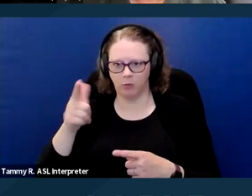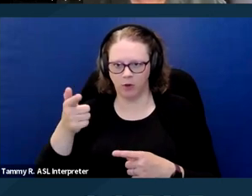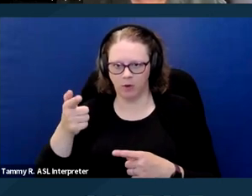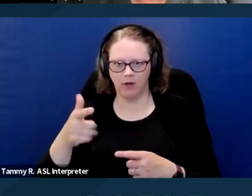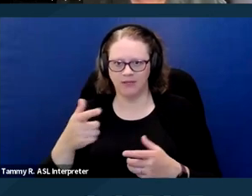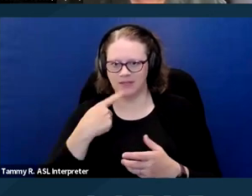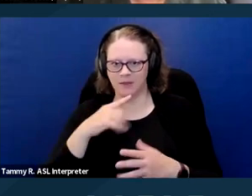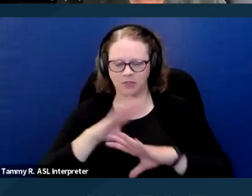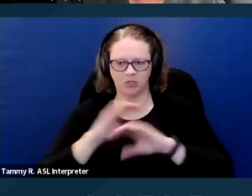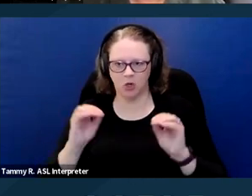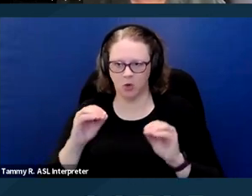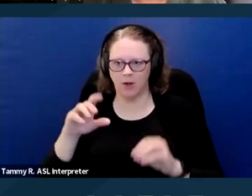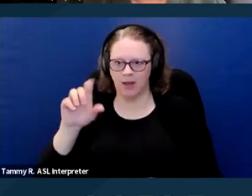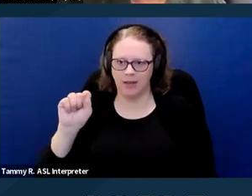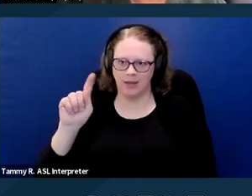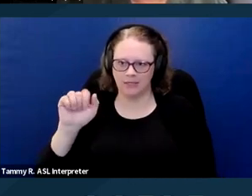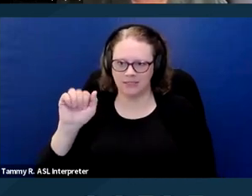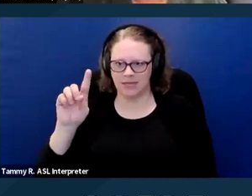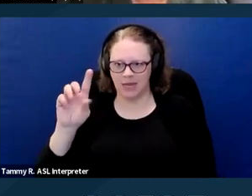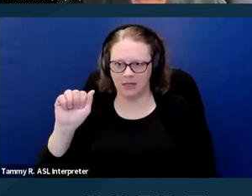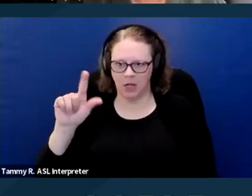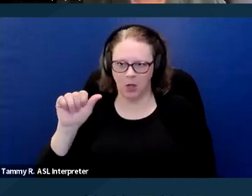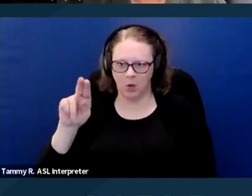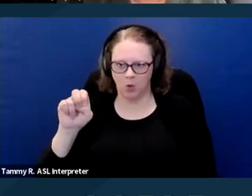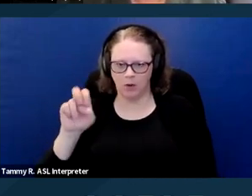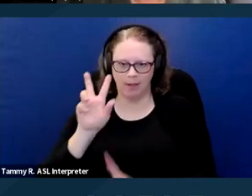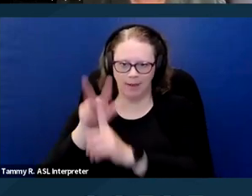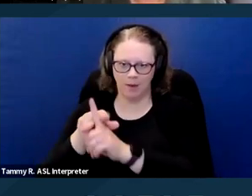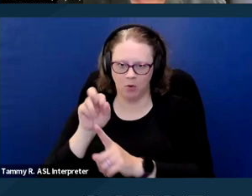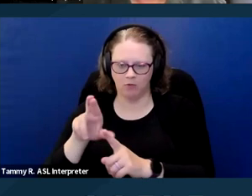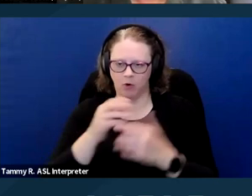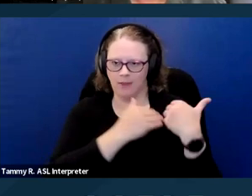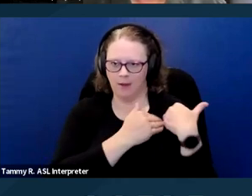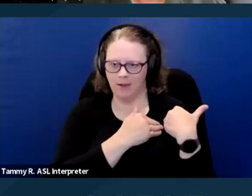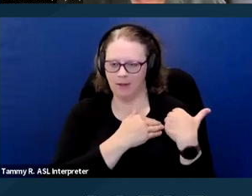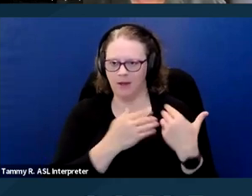or liability for the failure to engage in an interactive process.